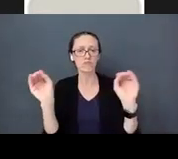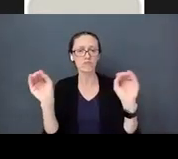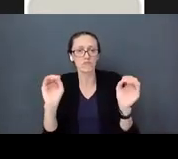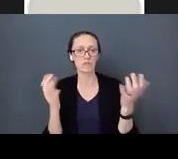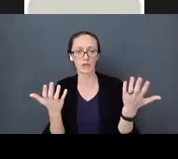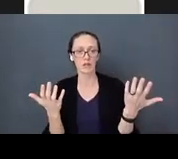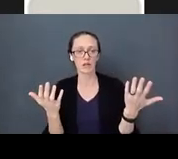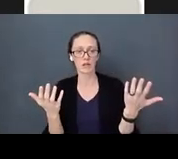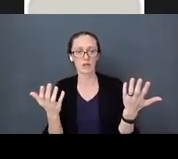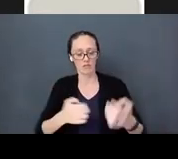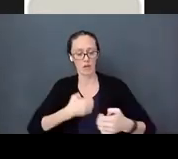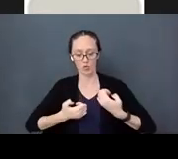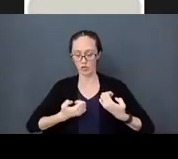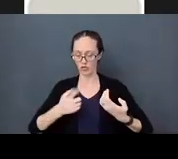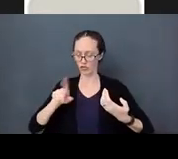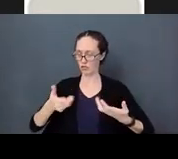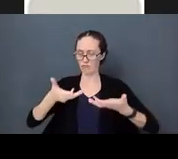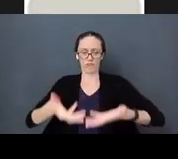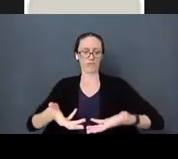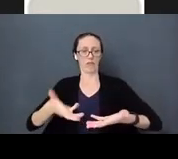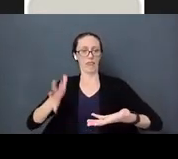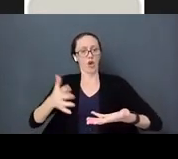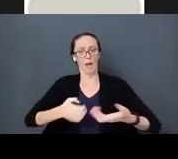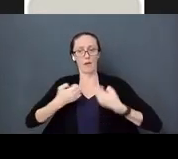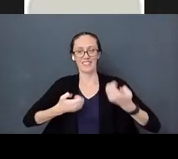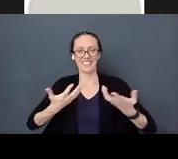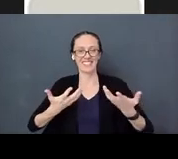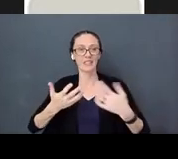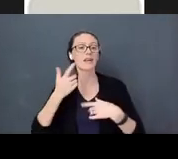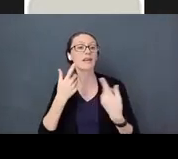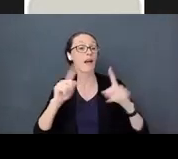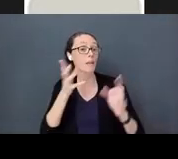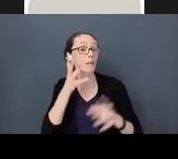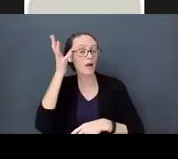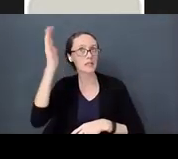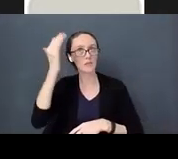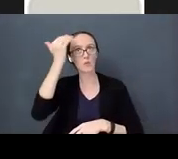Emotions just exist. Effective parents seem to know that those emotions don't make a person